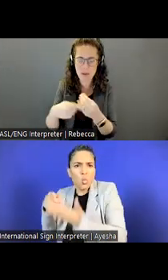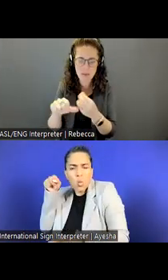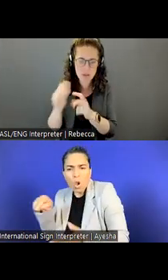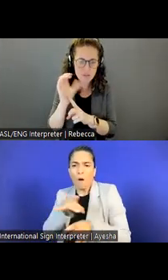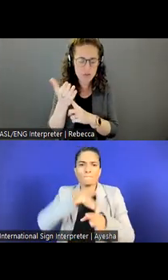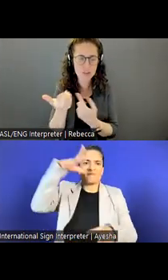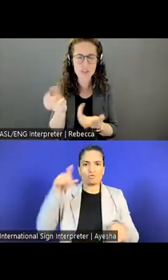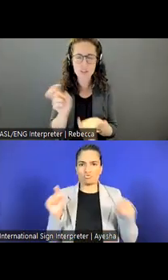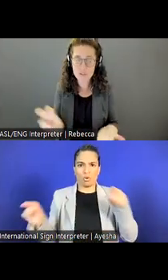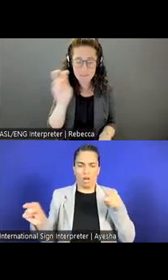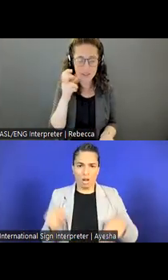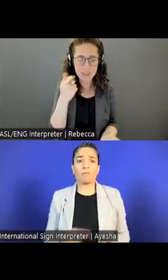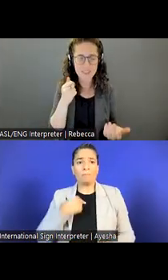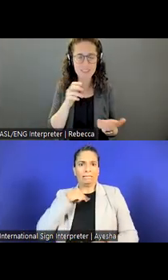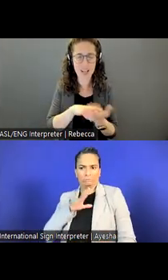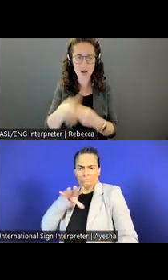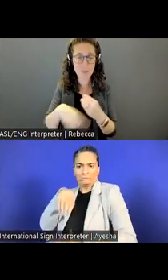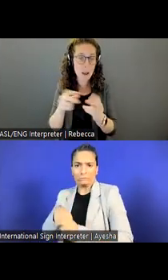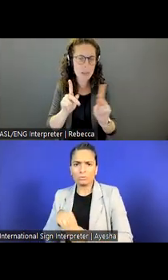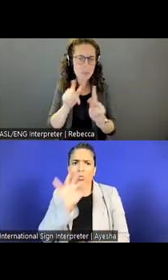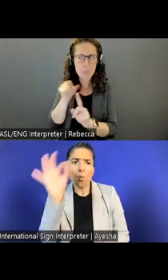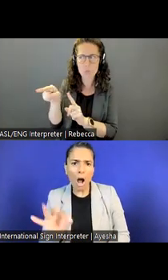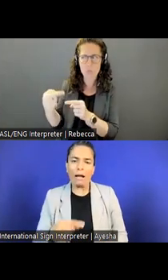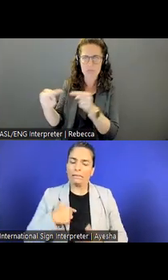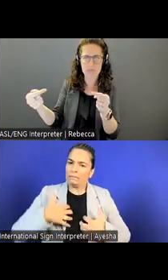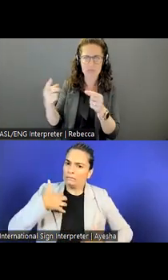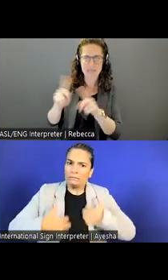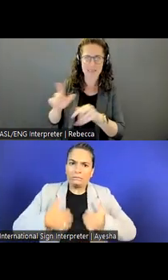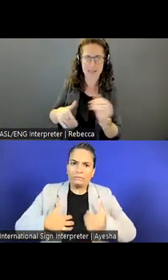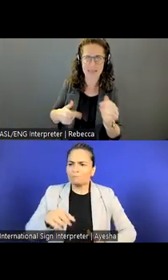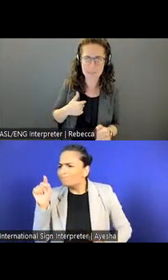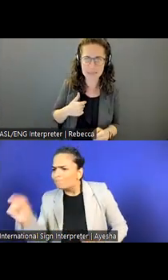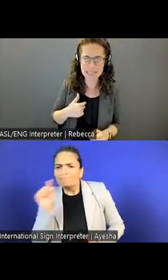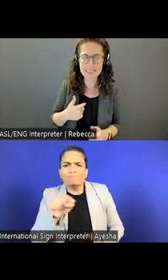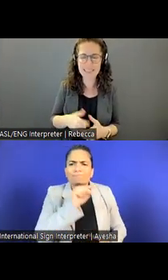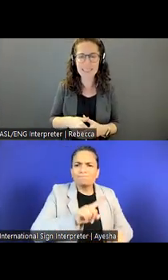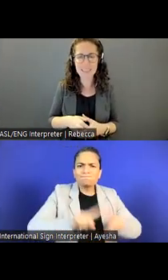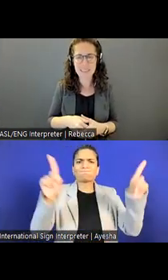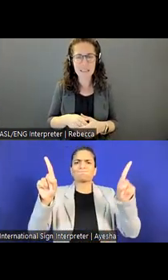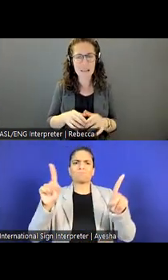and learning about people that were different than me. That's really been a lifelong passion.